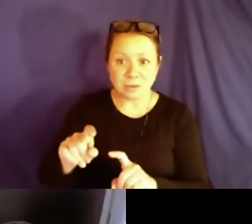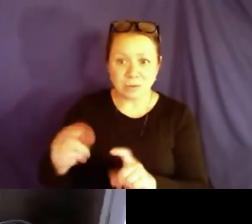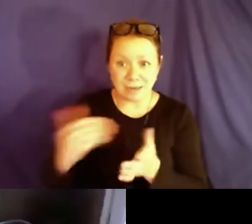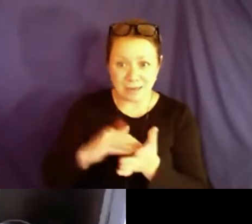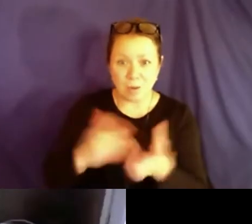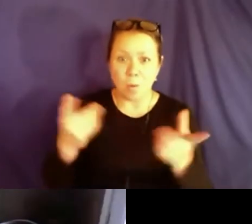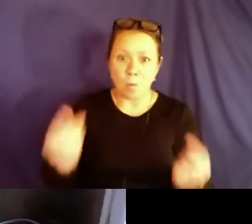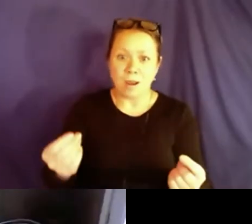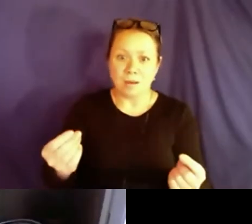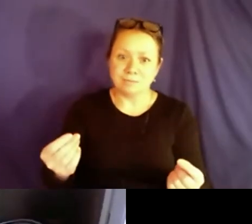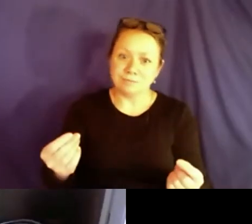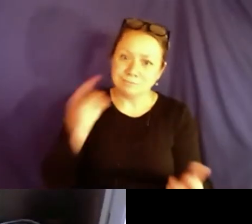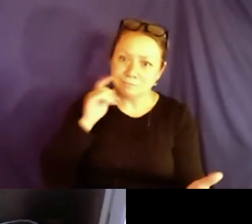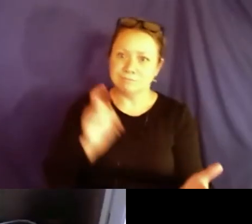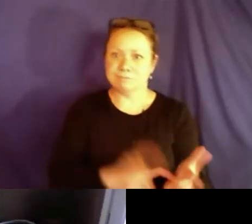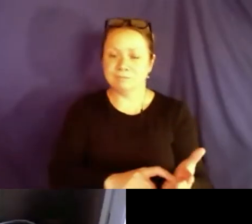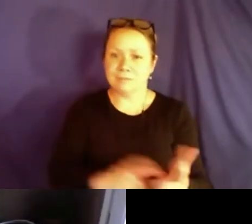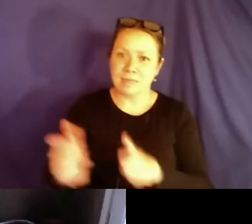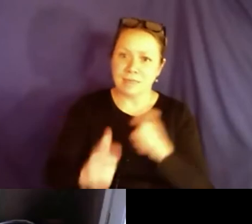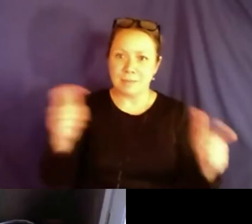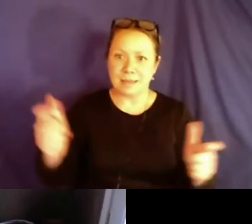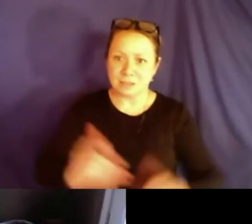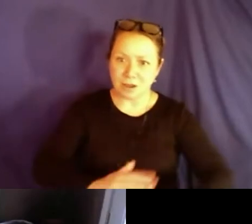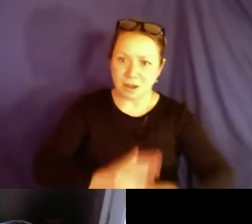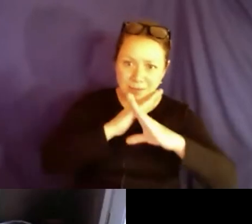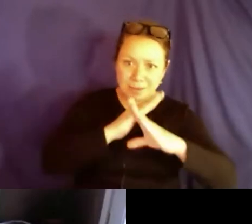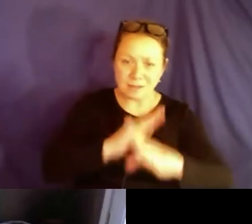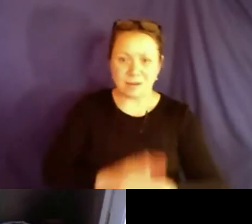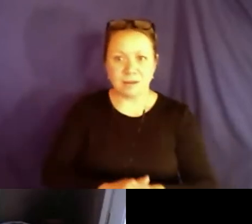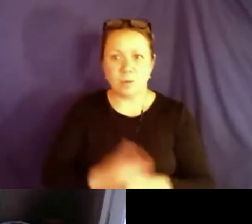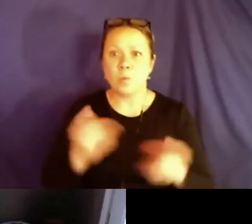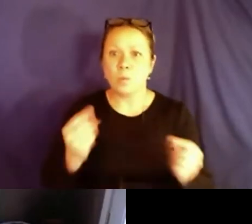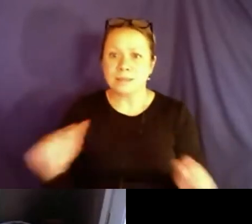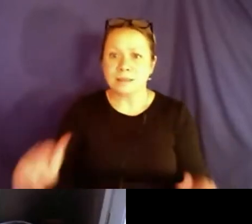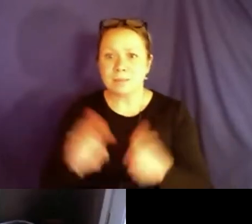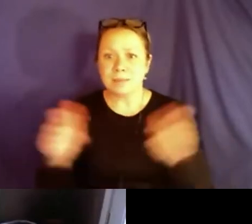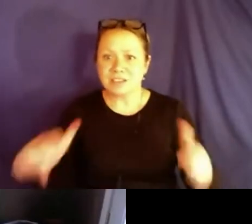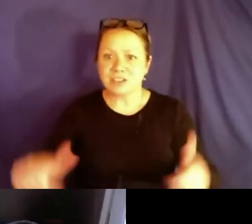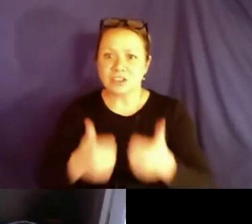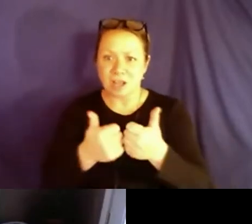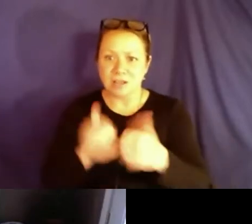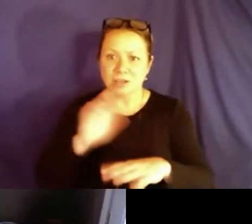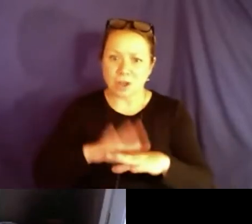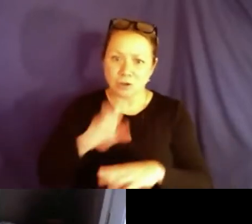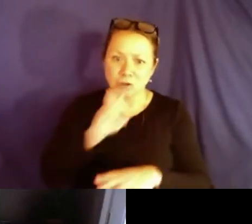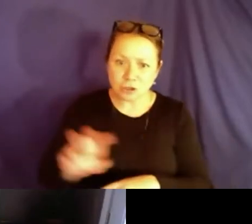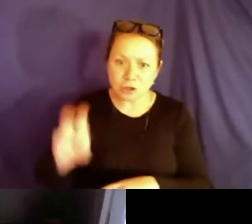Jacob. Jacob, if I should ask you the same question, what stands out for you as the